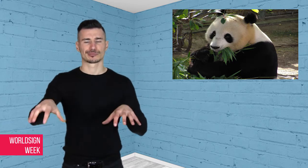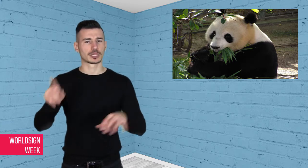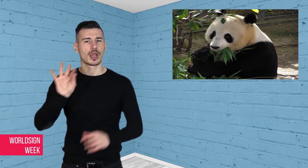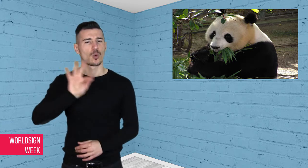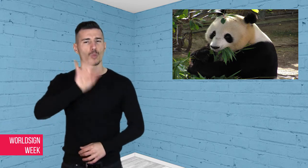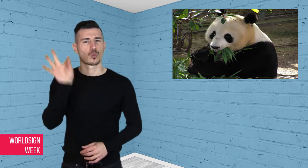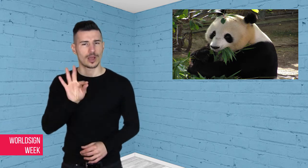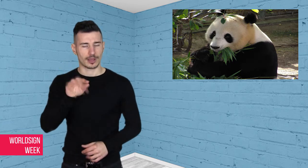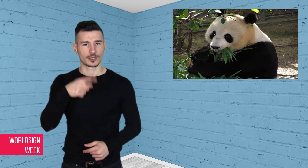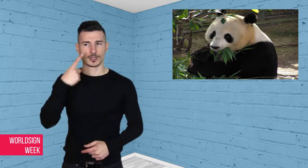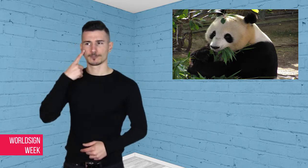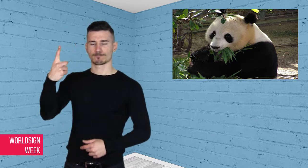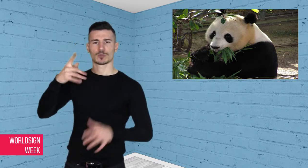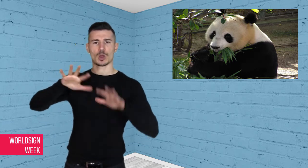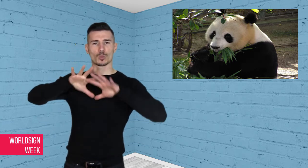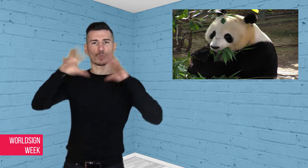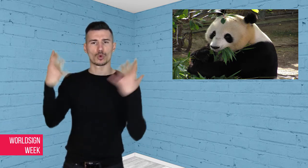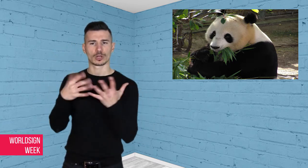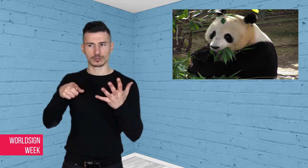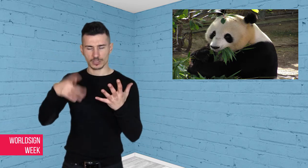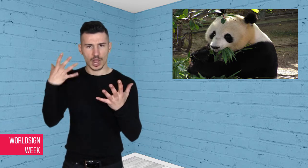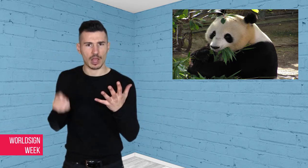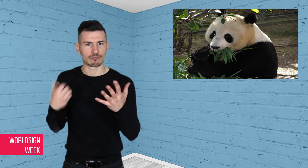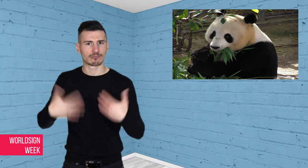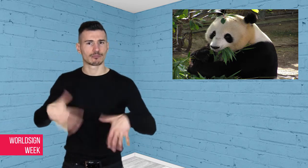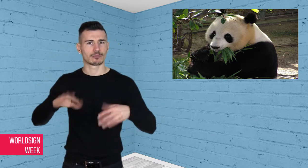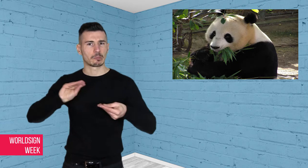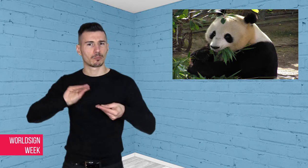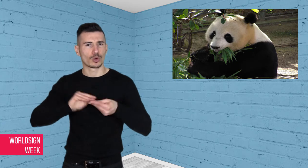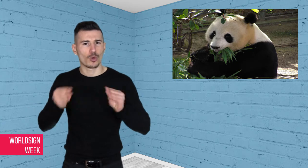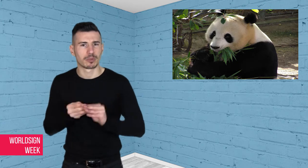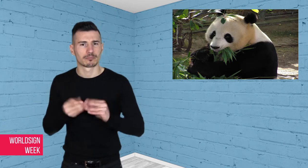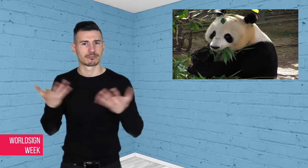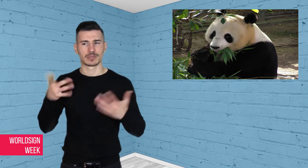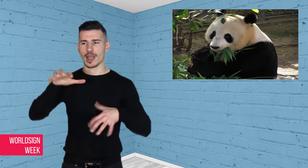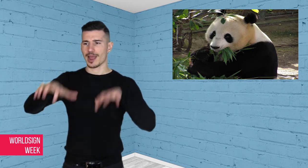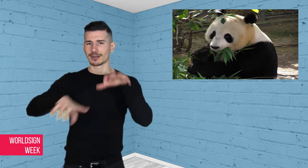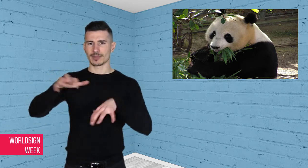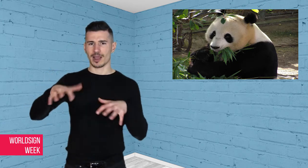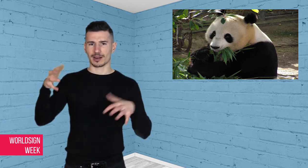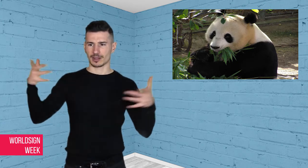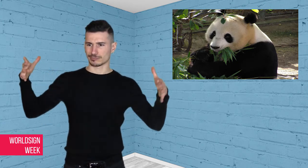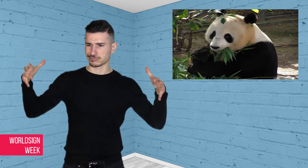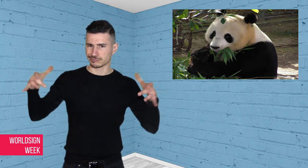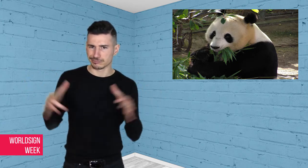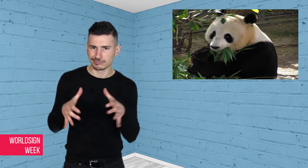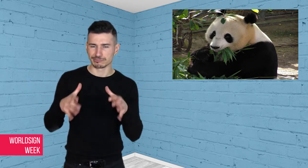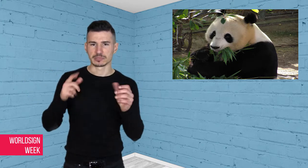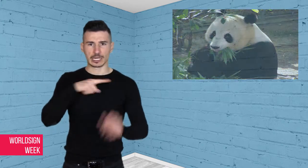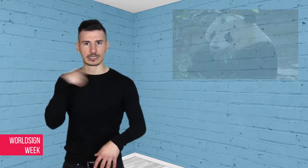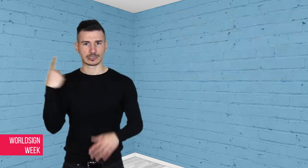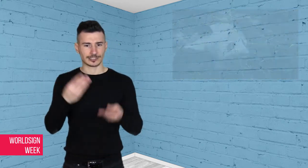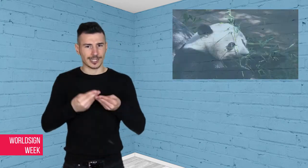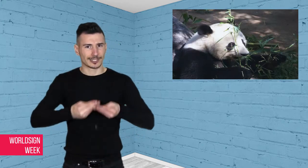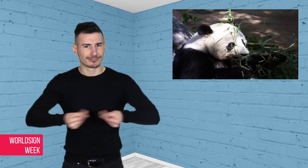many endangered species such as Siberian tigers, giant pandas, and